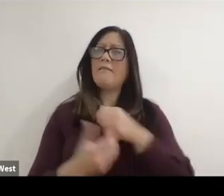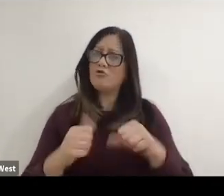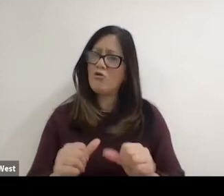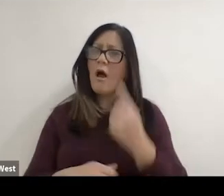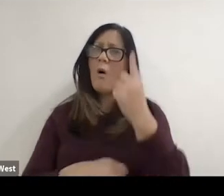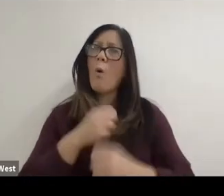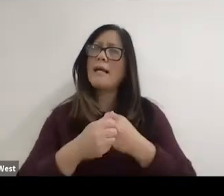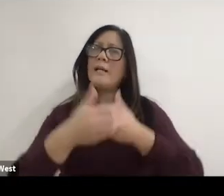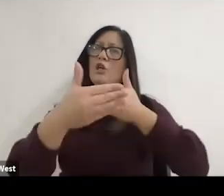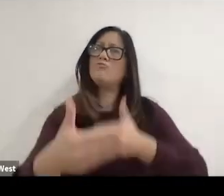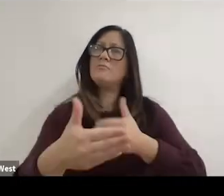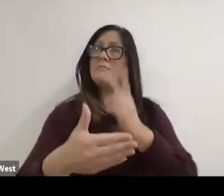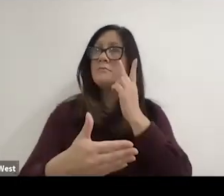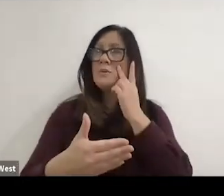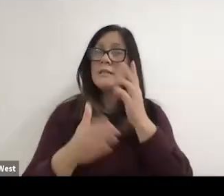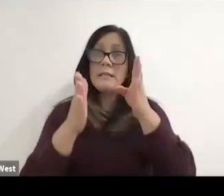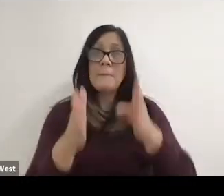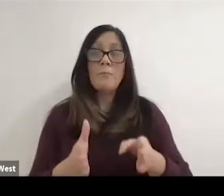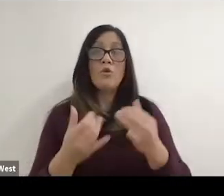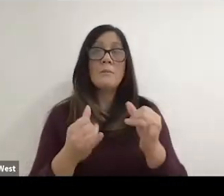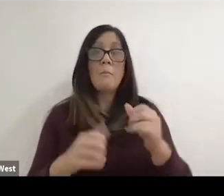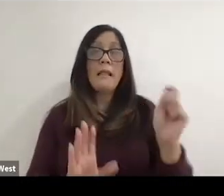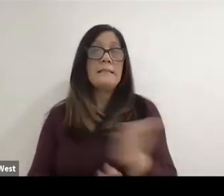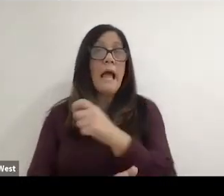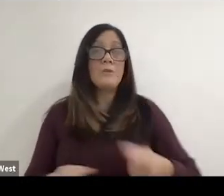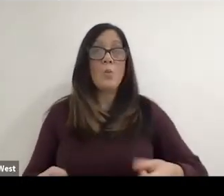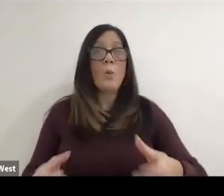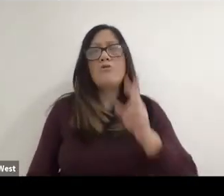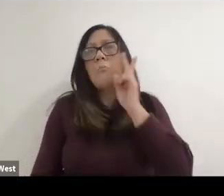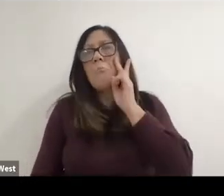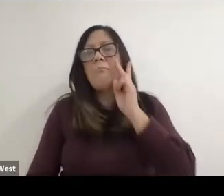see if it's possible that someone can play tennis in a wheelchair. Then a month later,